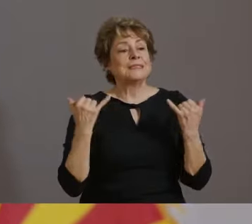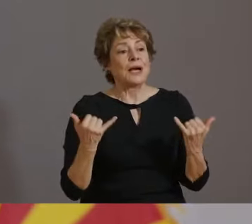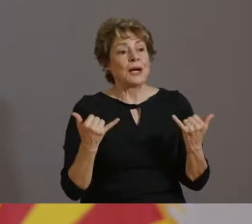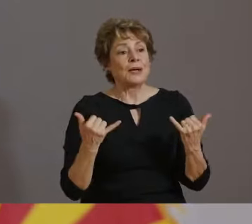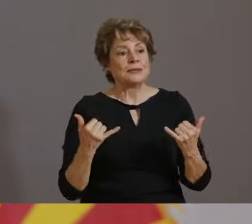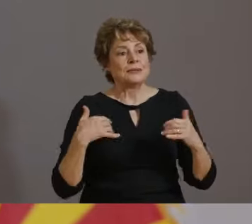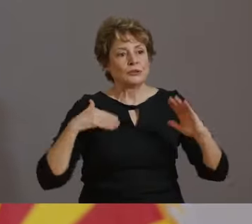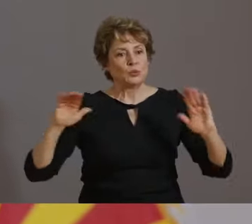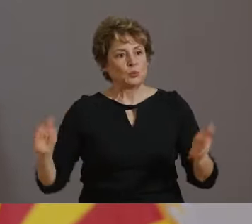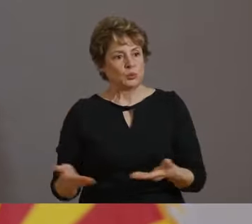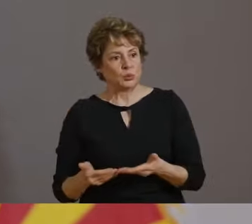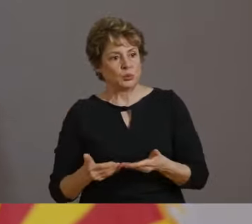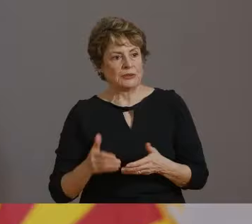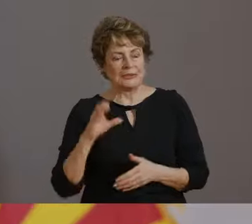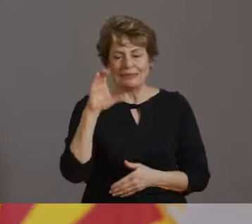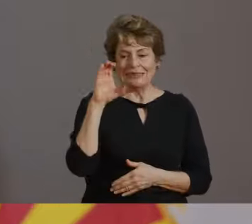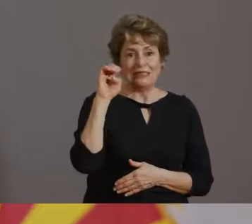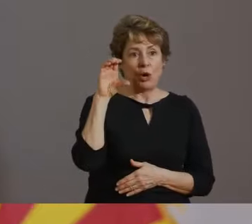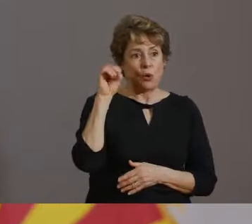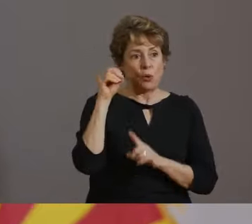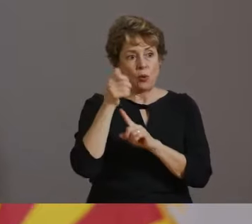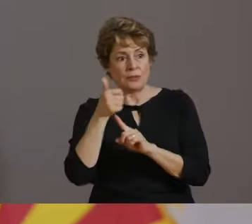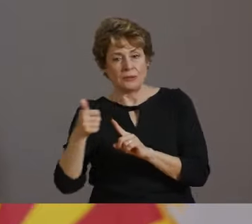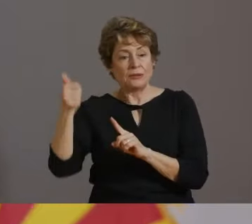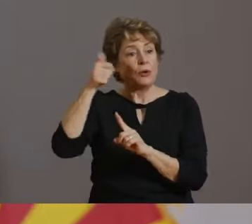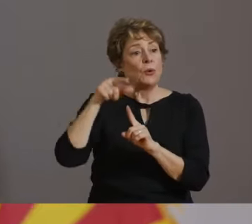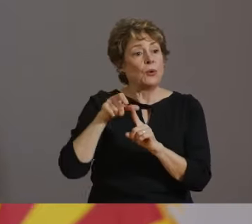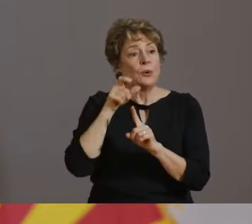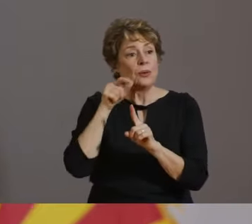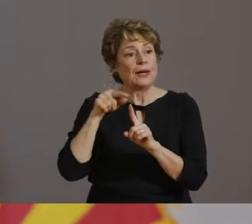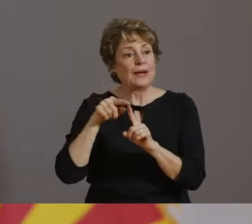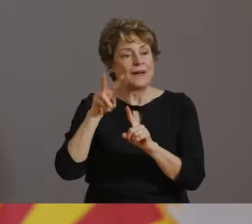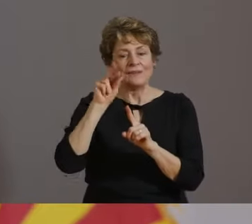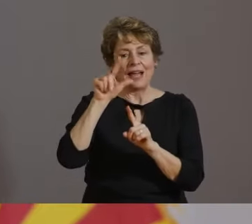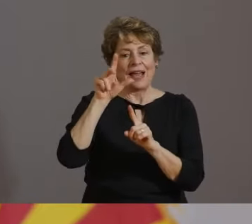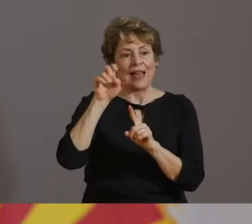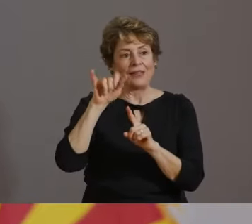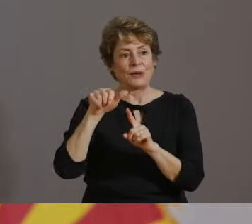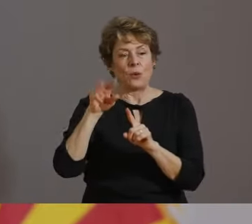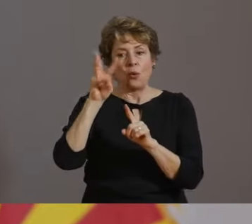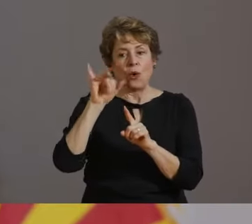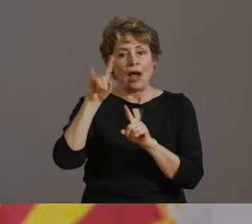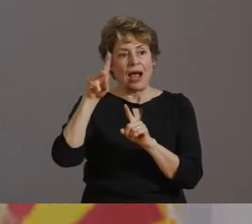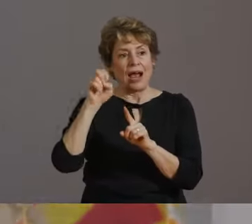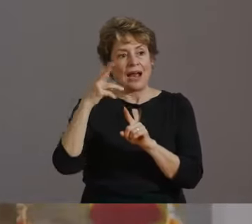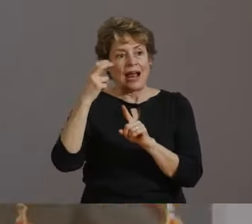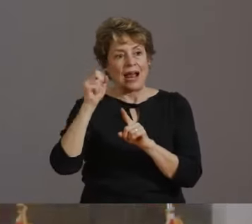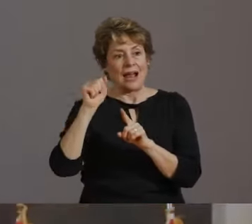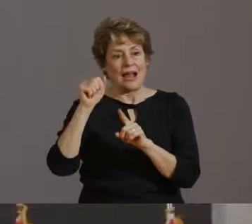THEY HAVE BEEN AN INVALUABLE PARTNER AND PROVIDE CARE TO SOME OF OUR MOST VULNERABLE ARIZONANS. HELLO.